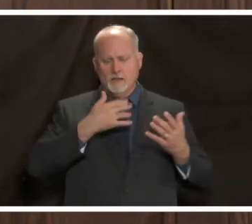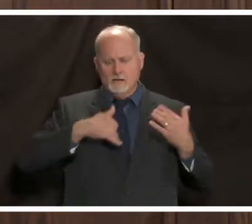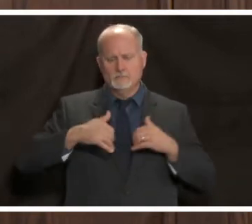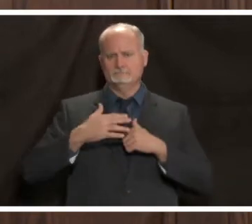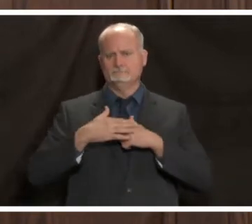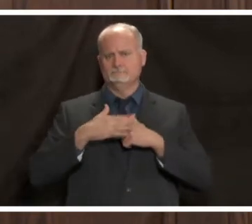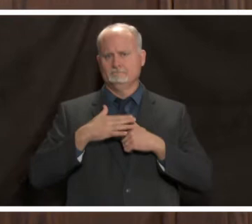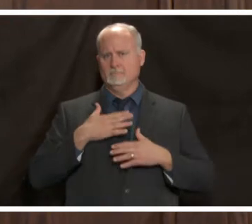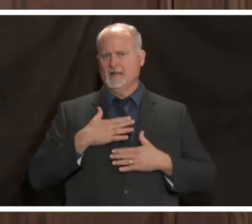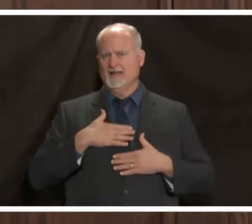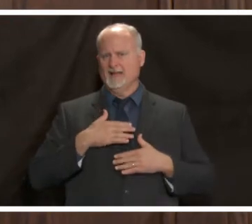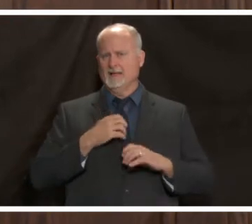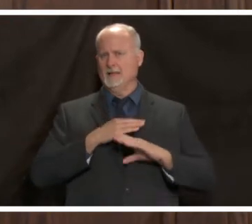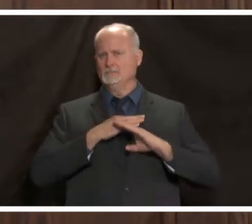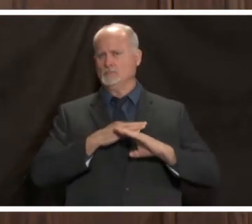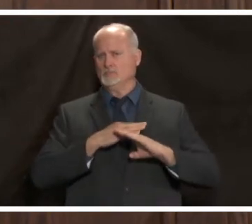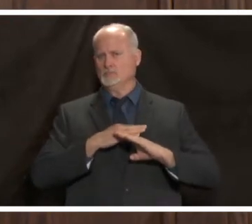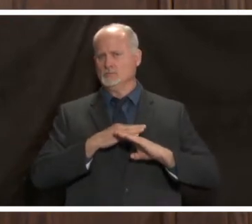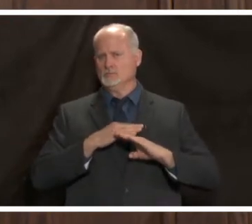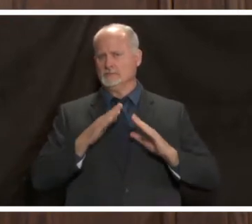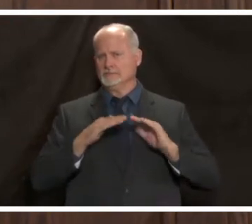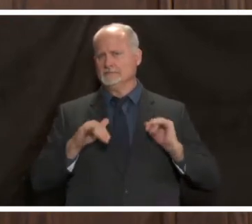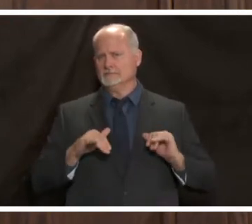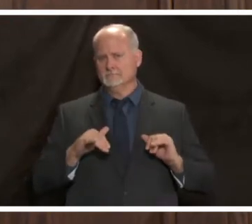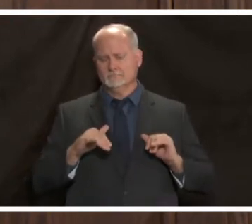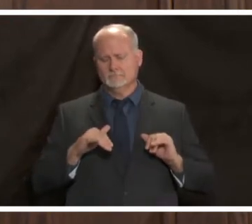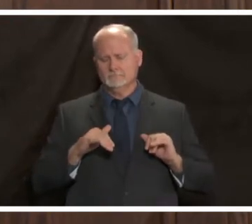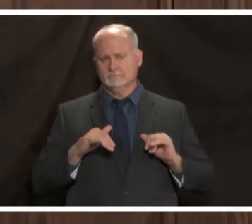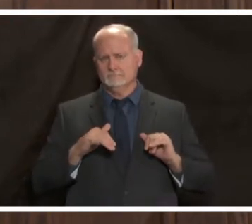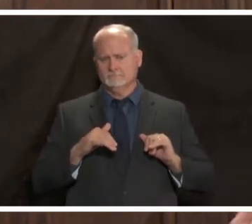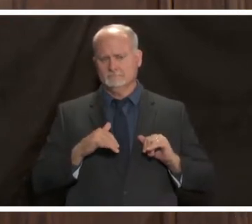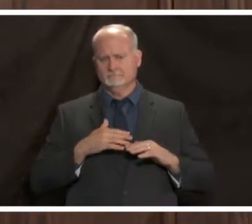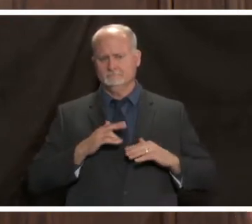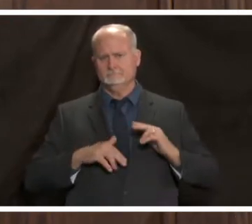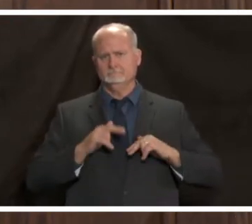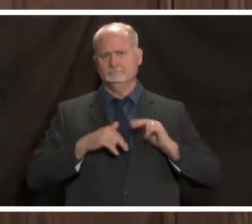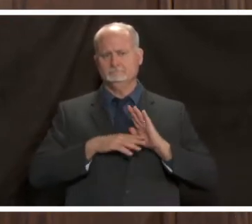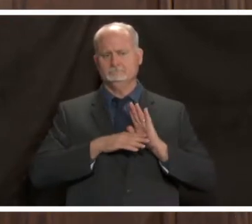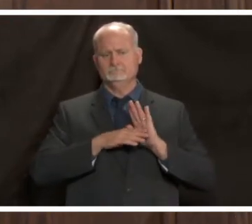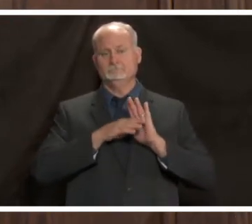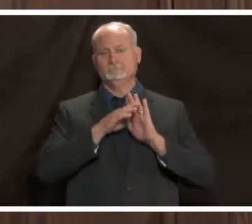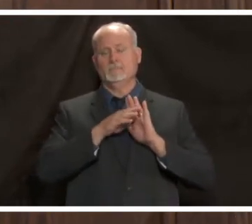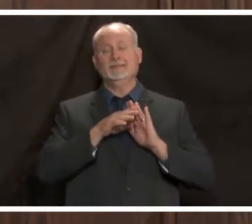in terms of what this fact what this virus looks like so that if the person or when the person